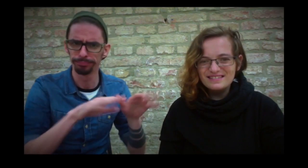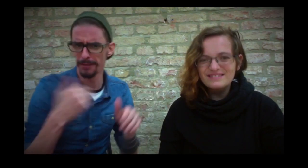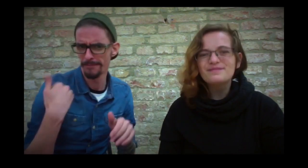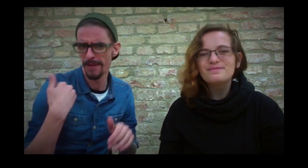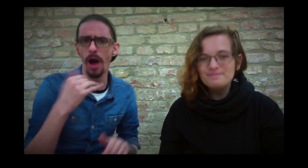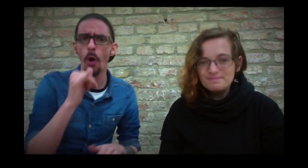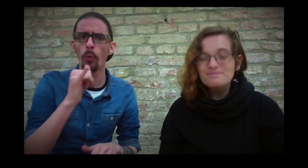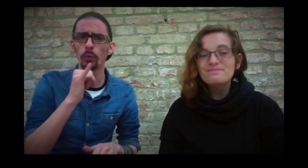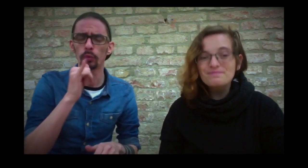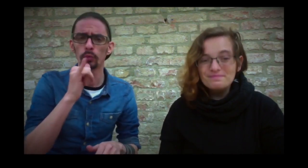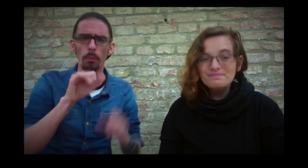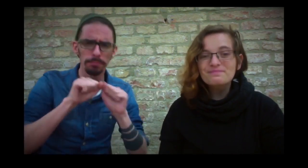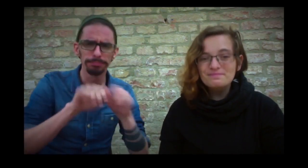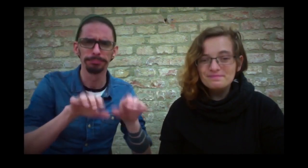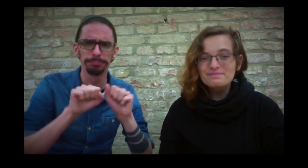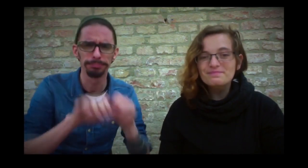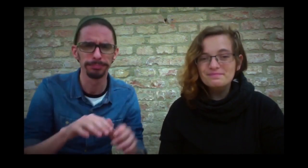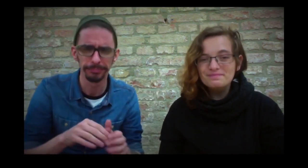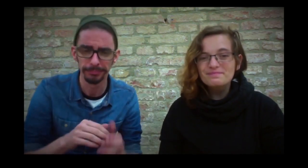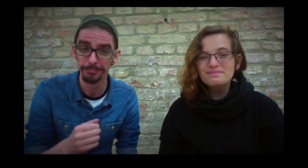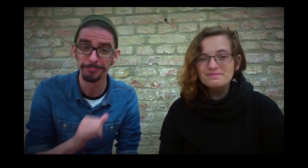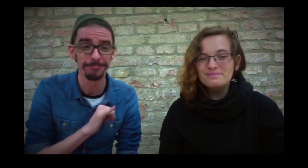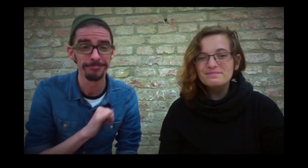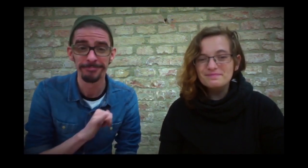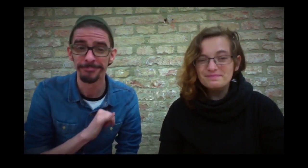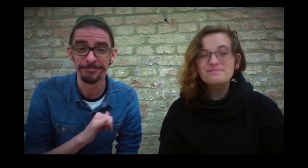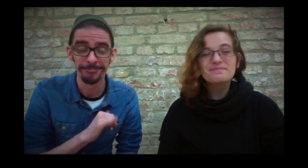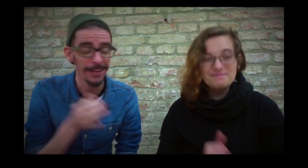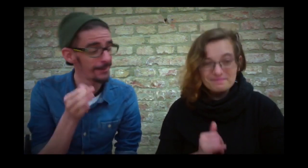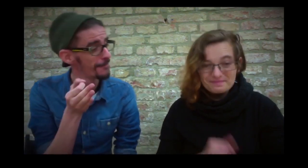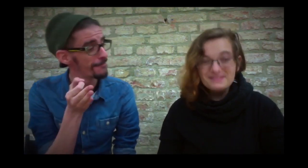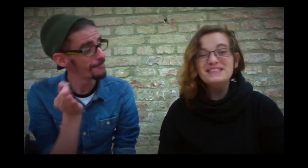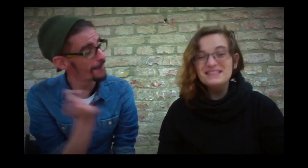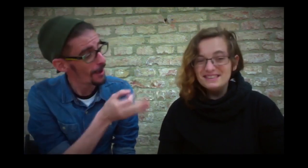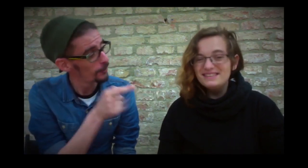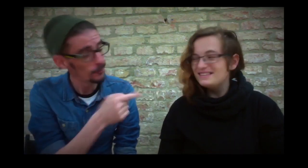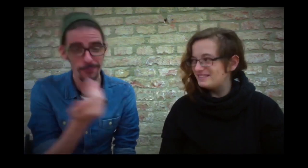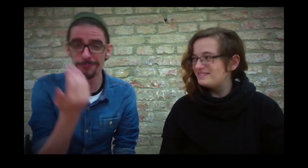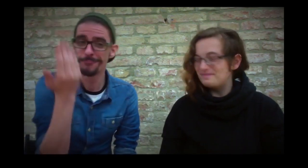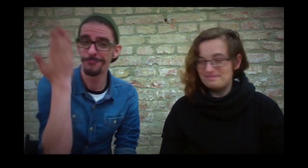Already in October 2018 it was broadcast. That's very interesting.